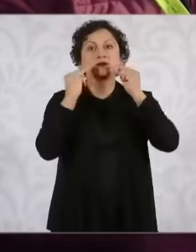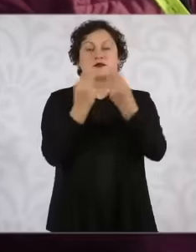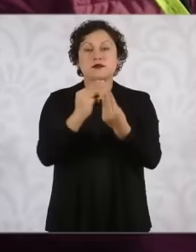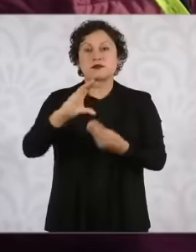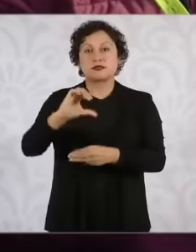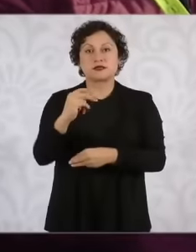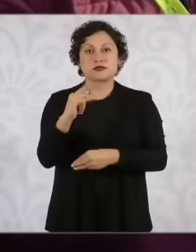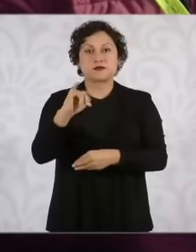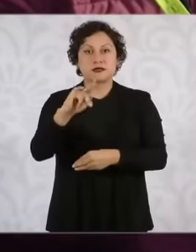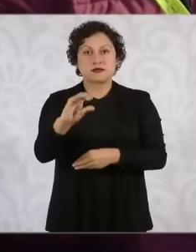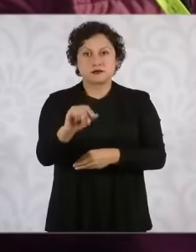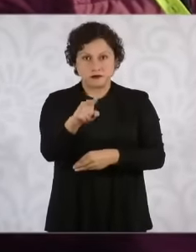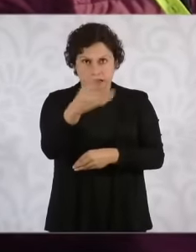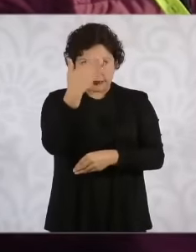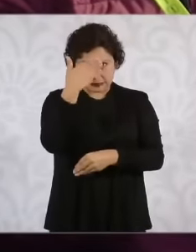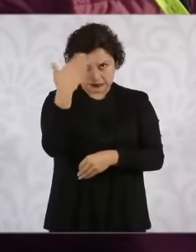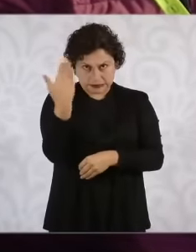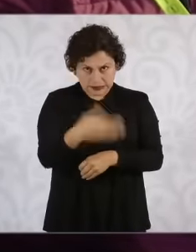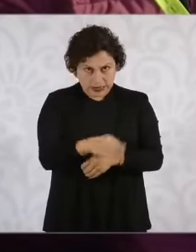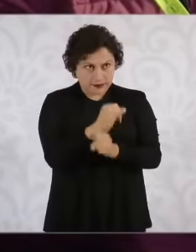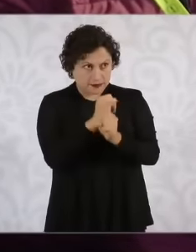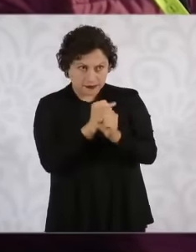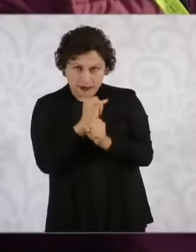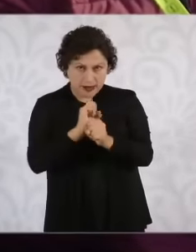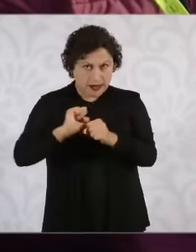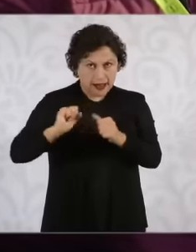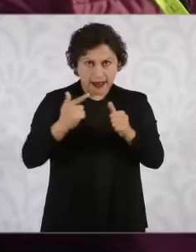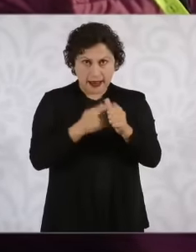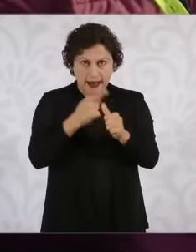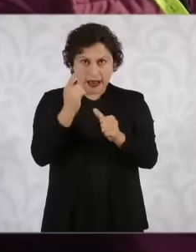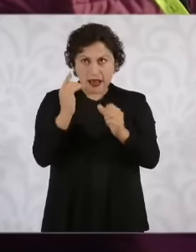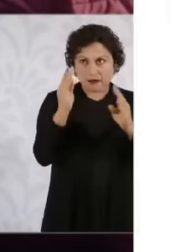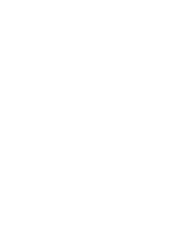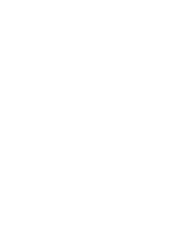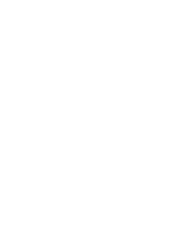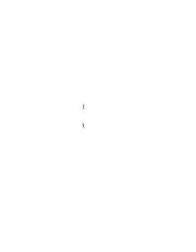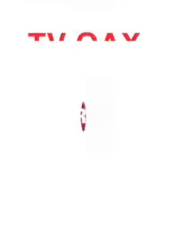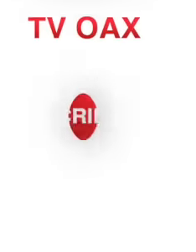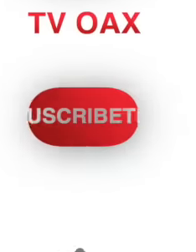have a specific strategy for Culiacán and for Sinaloa in general, I just met with